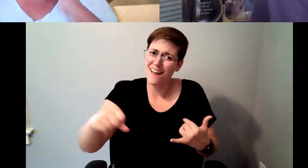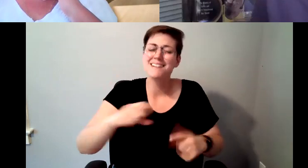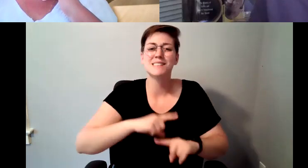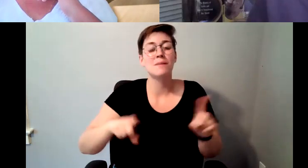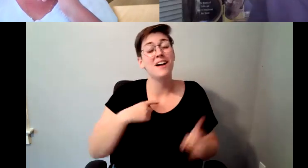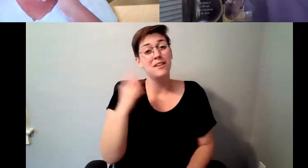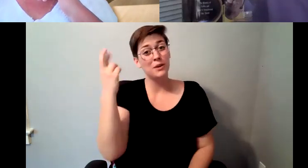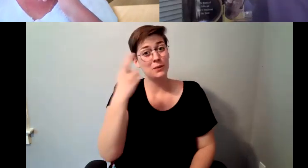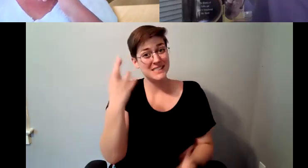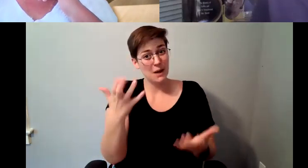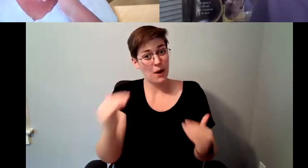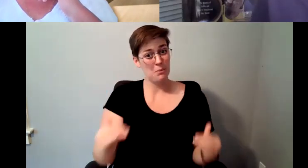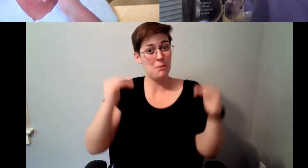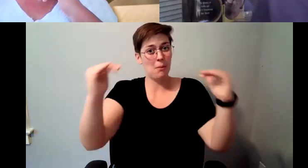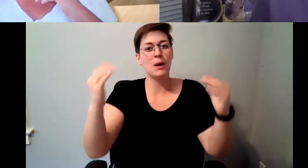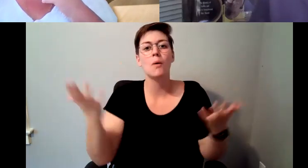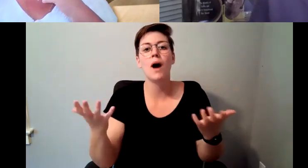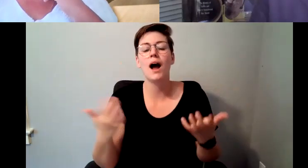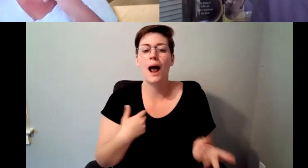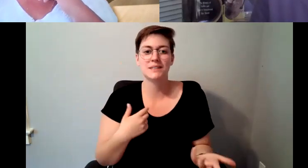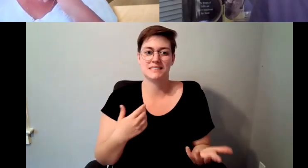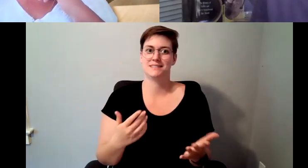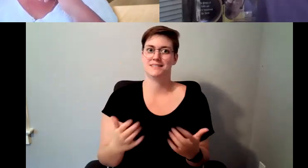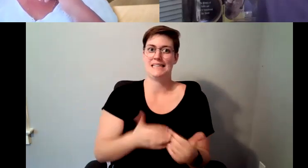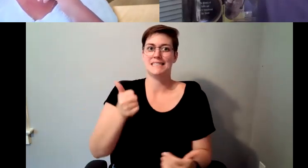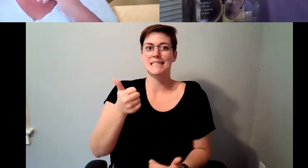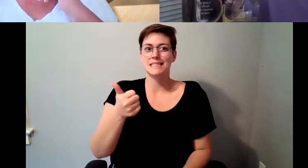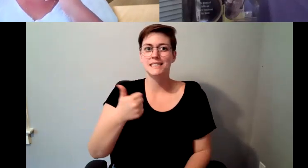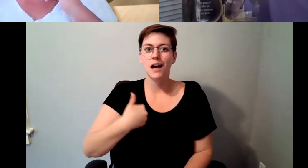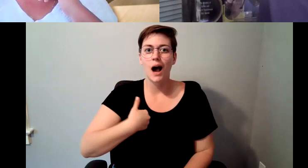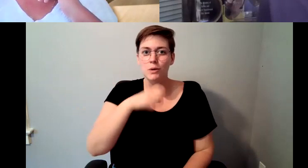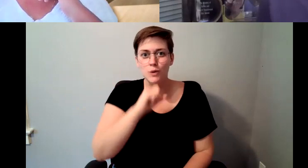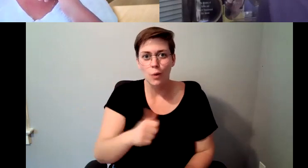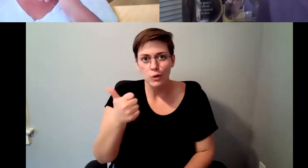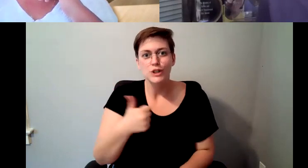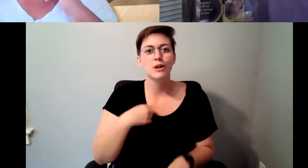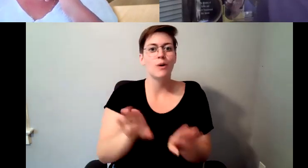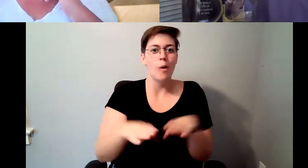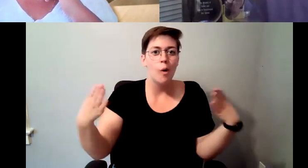I was the tallest pygmy. D. Major Cohen: I was the one who was older I had availability and I, and I, the risk